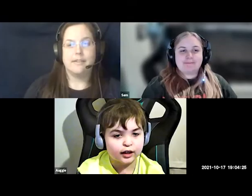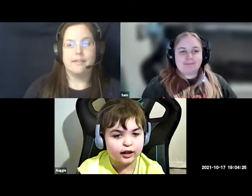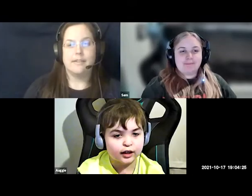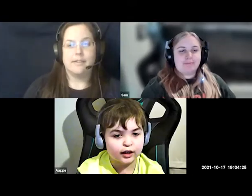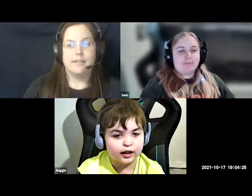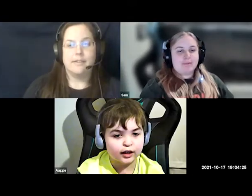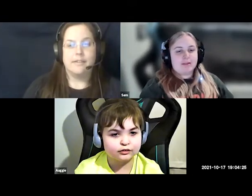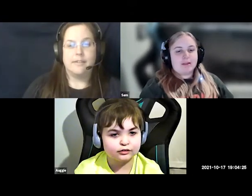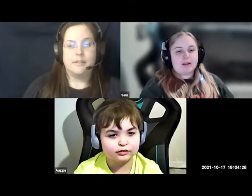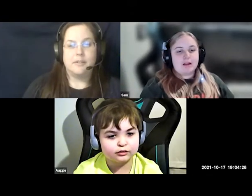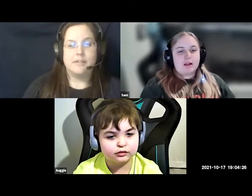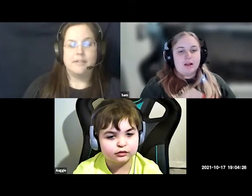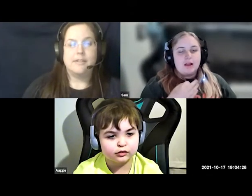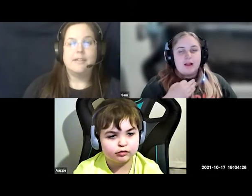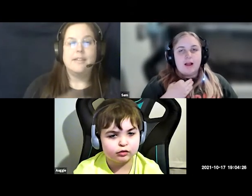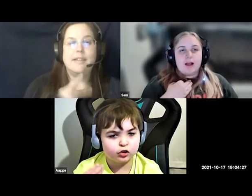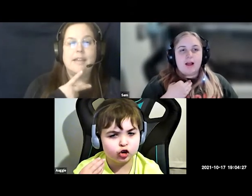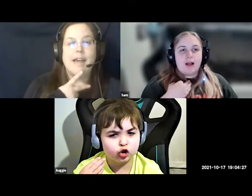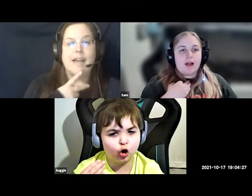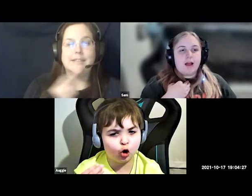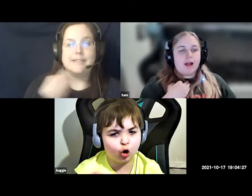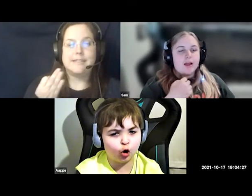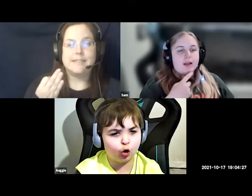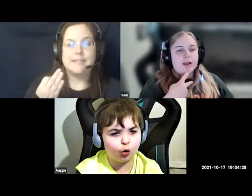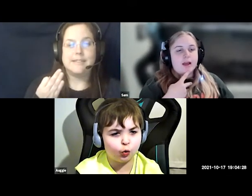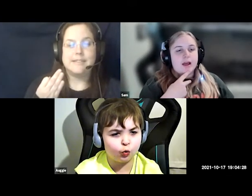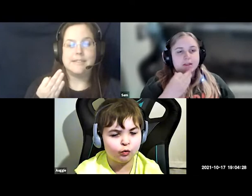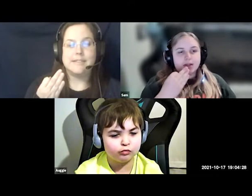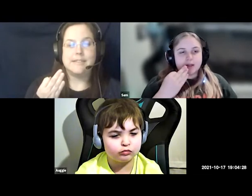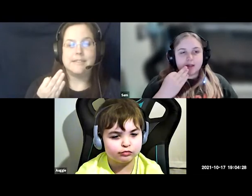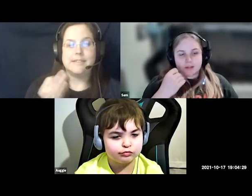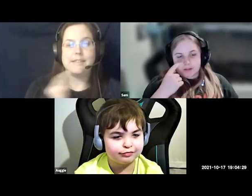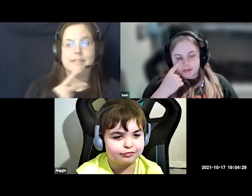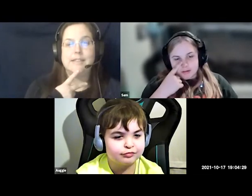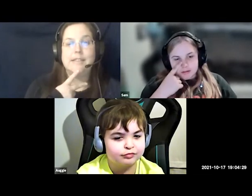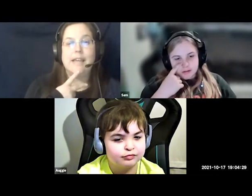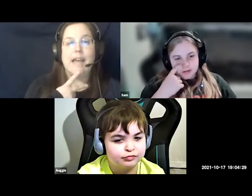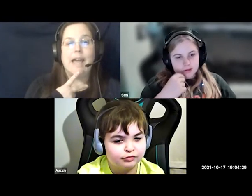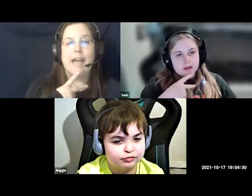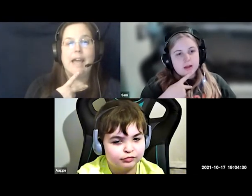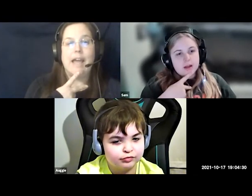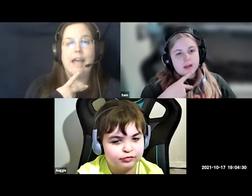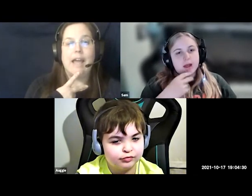yes yes yes yes yes